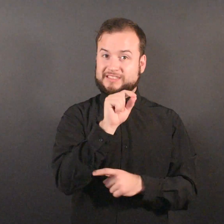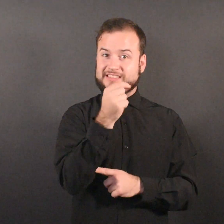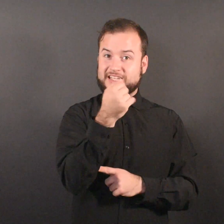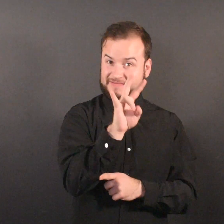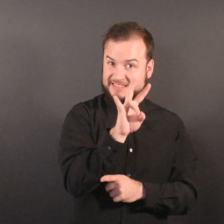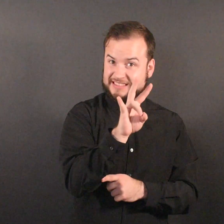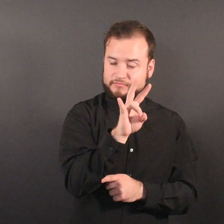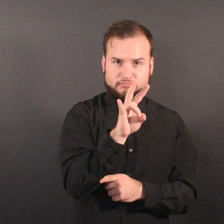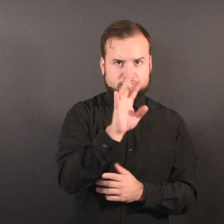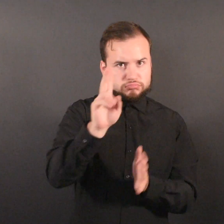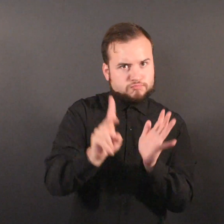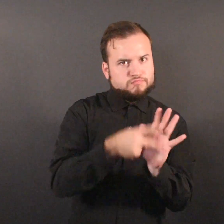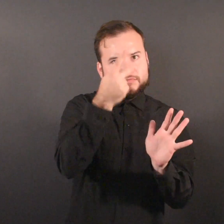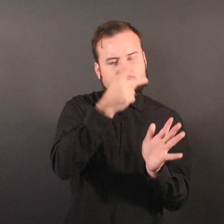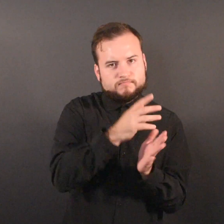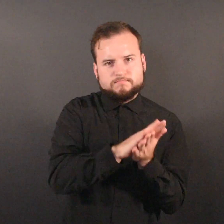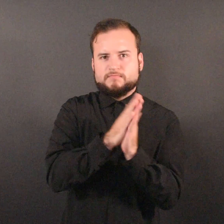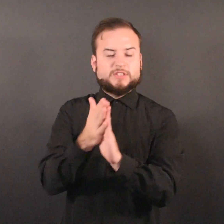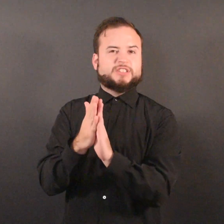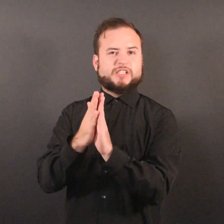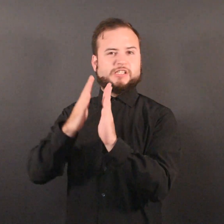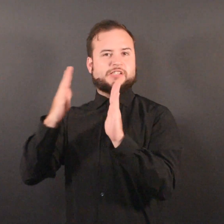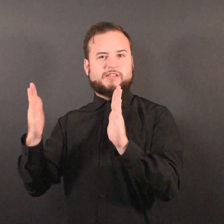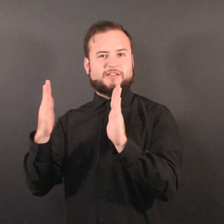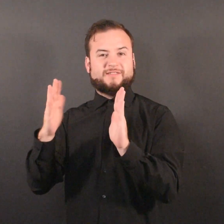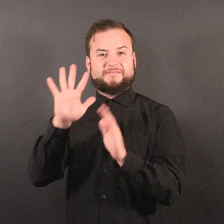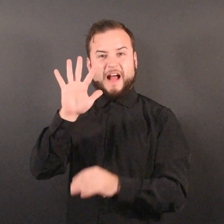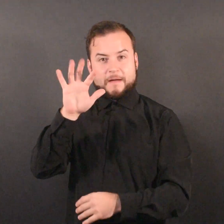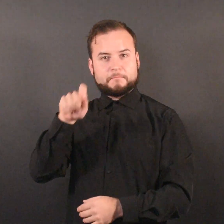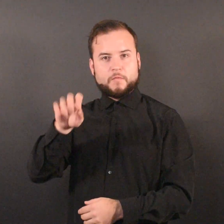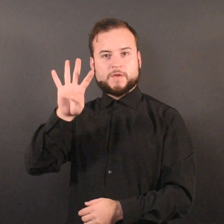to 5.47 days in 2021.